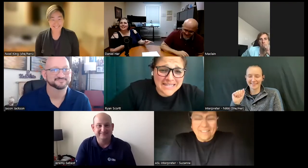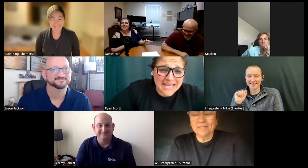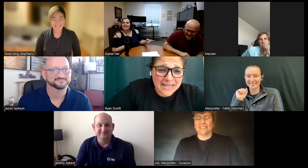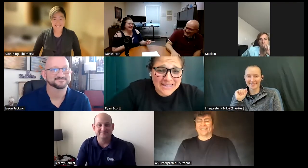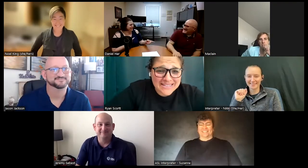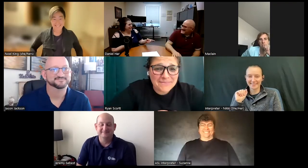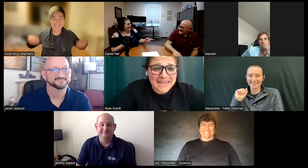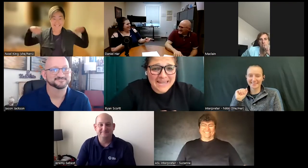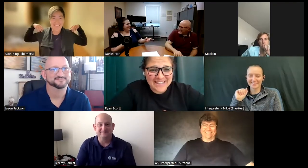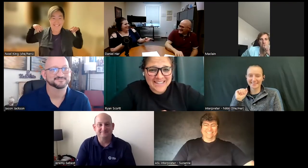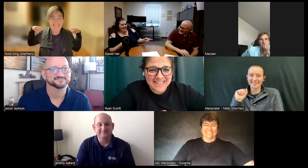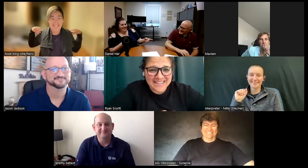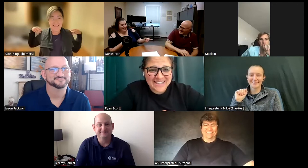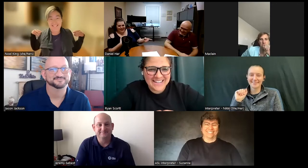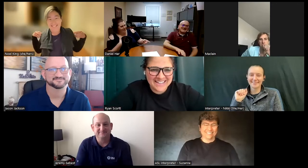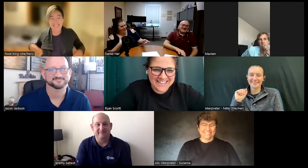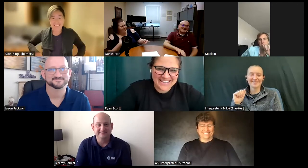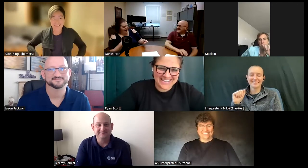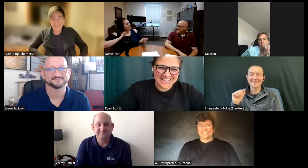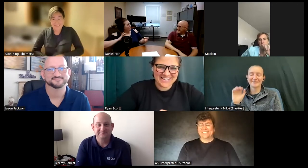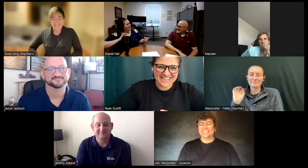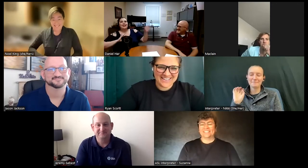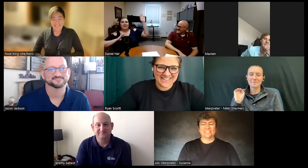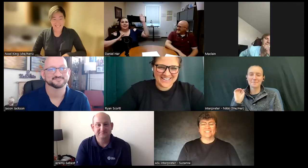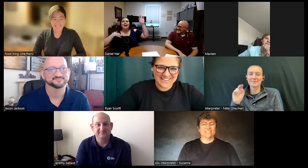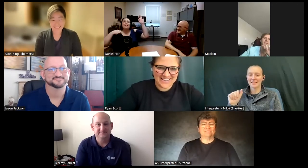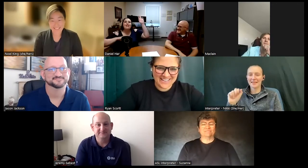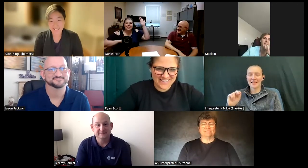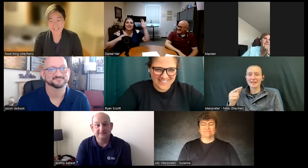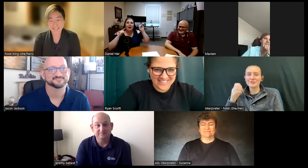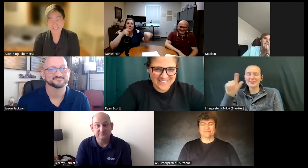take me I volunteer I volunteer I'll go to